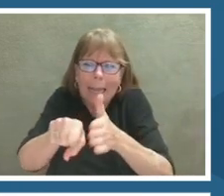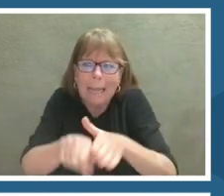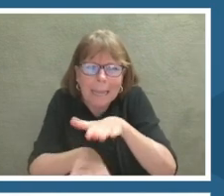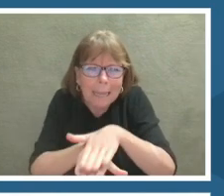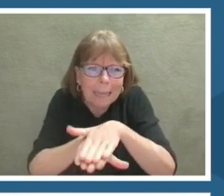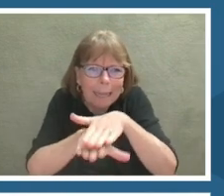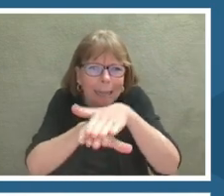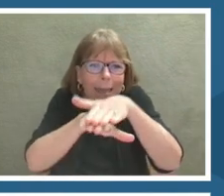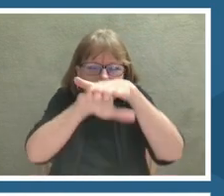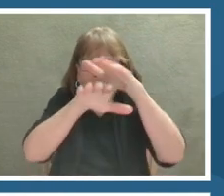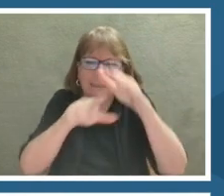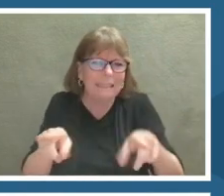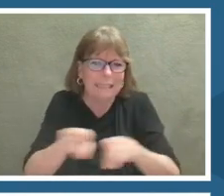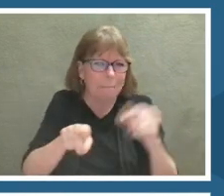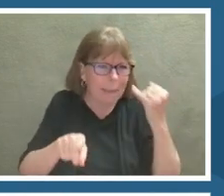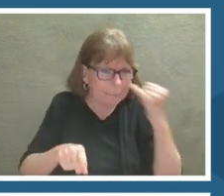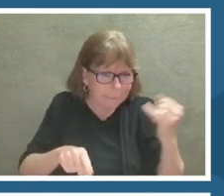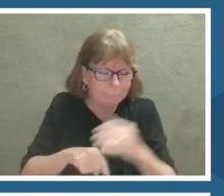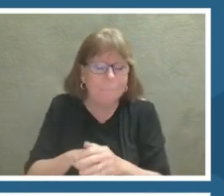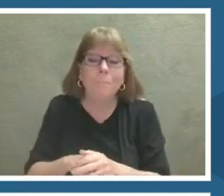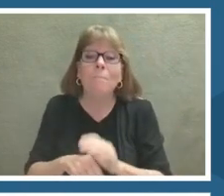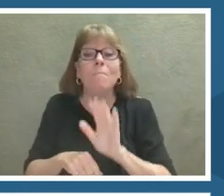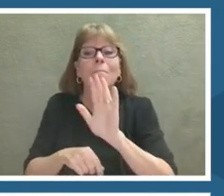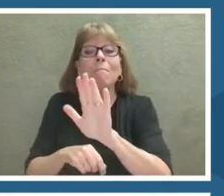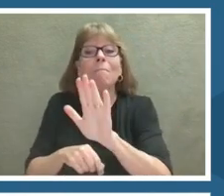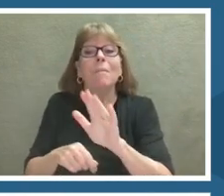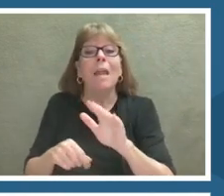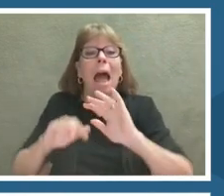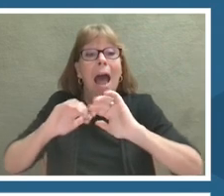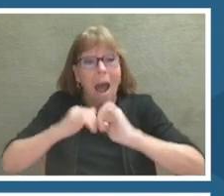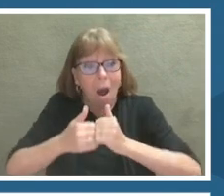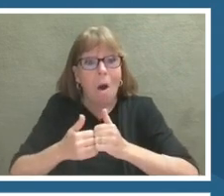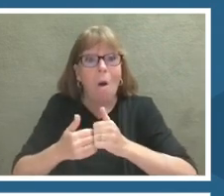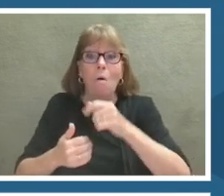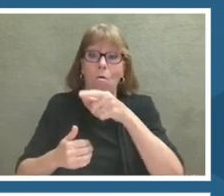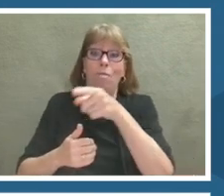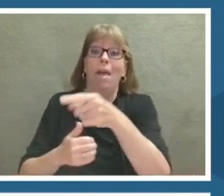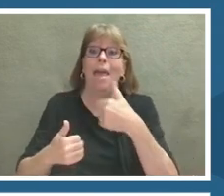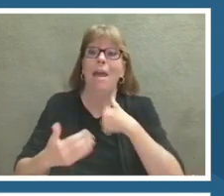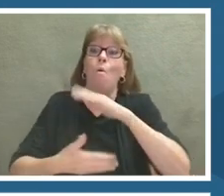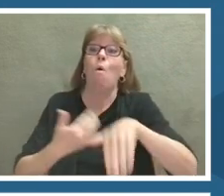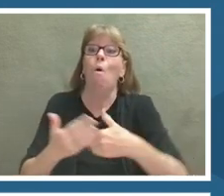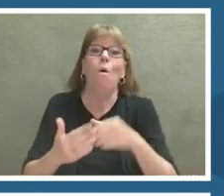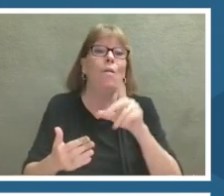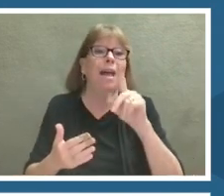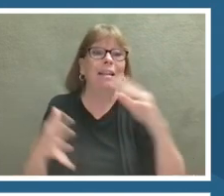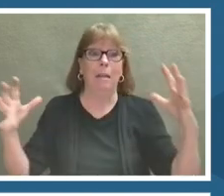And how Dr. Arcand and her team assembled all of that original data into a cool 3-D model.